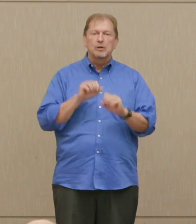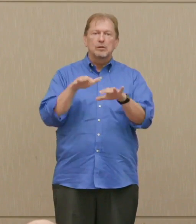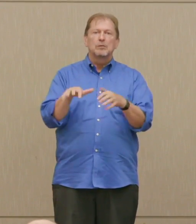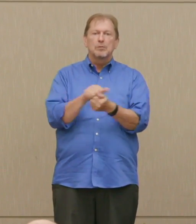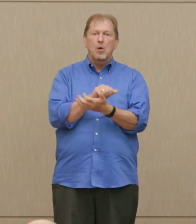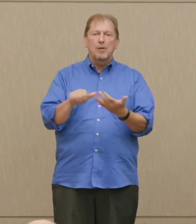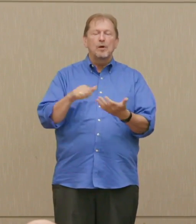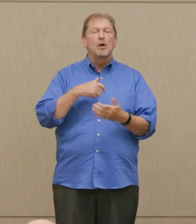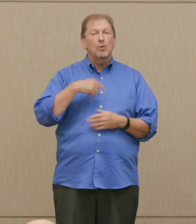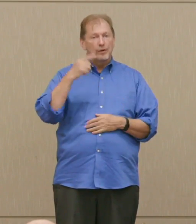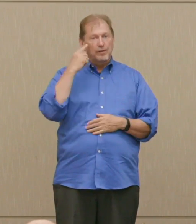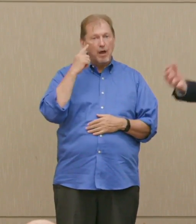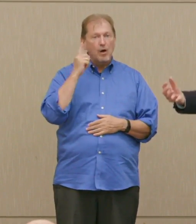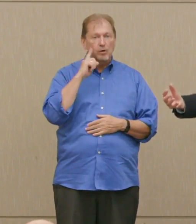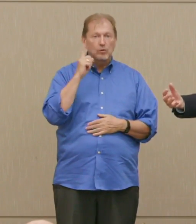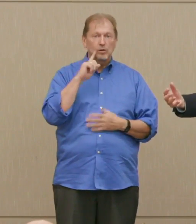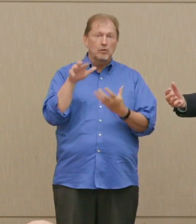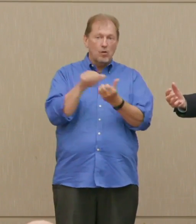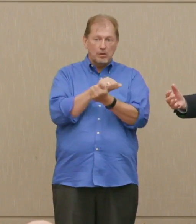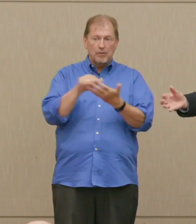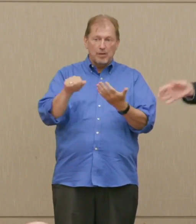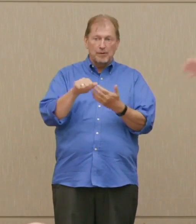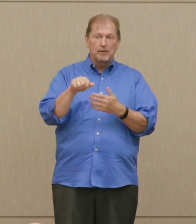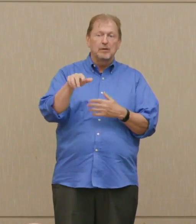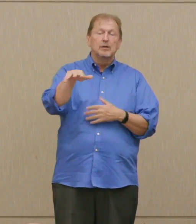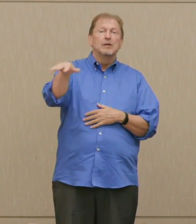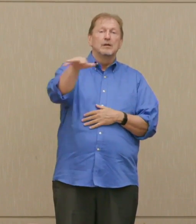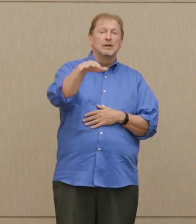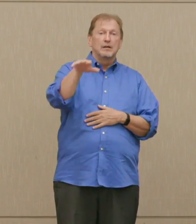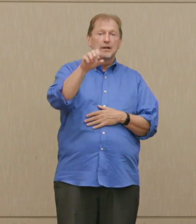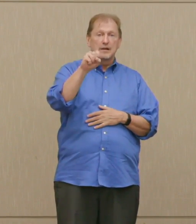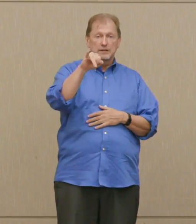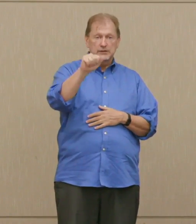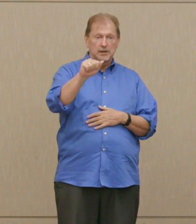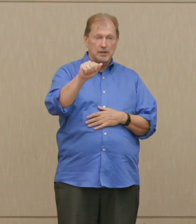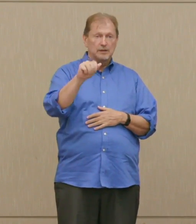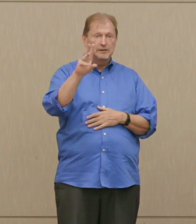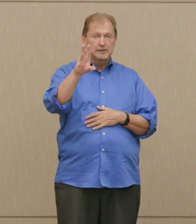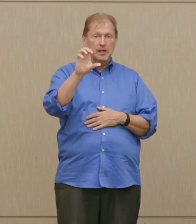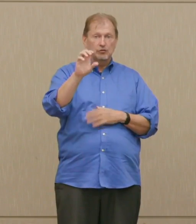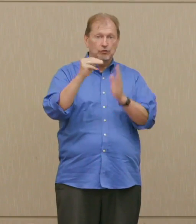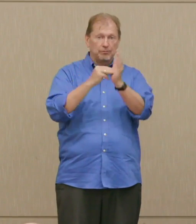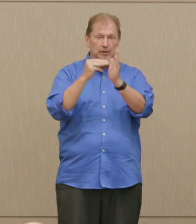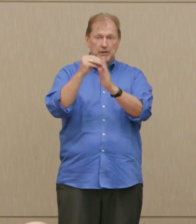only Eurasia, 600 million, and maybe the US.